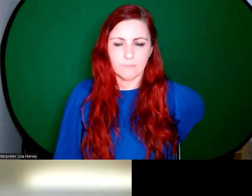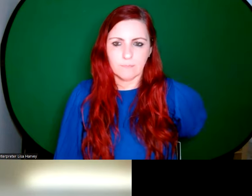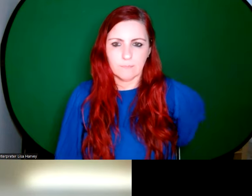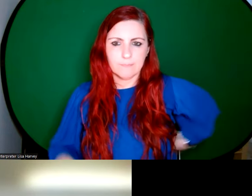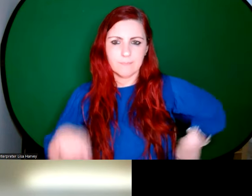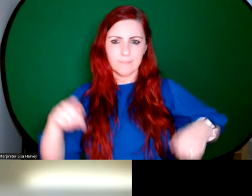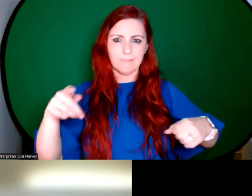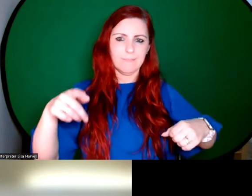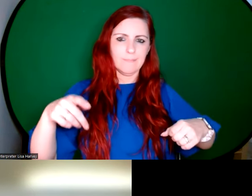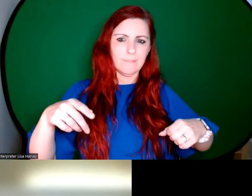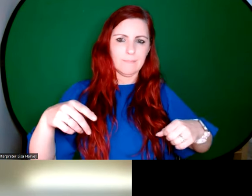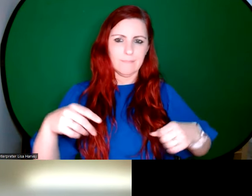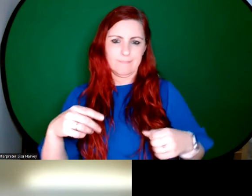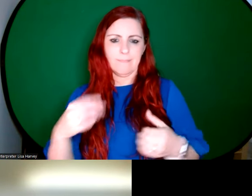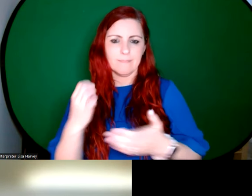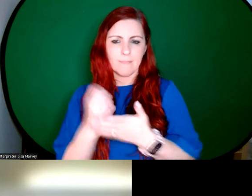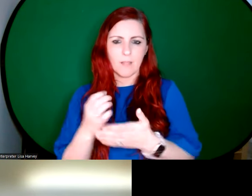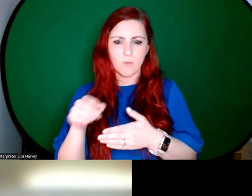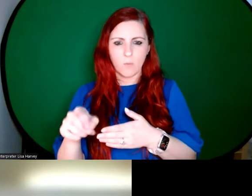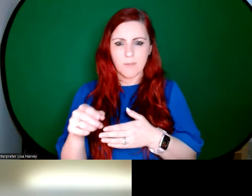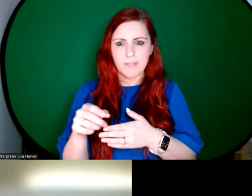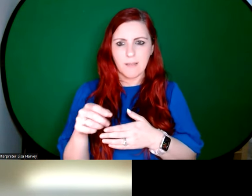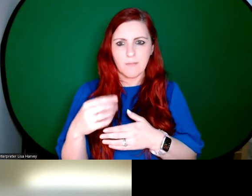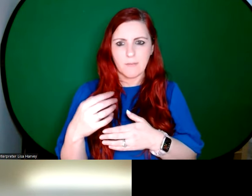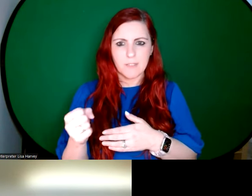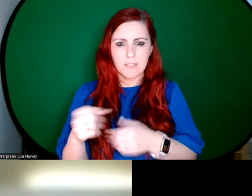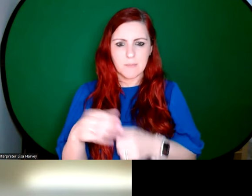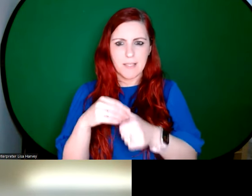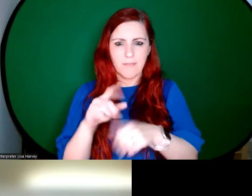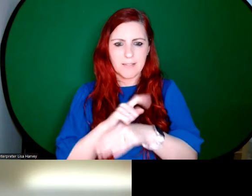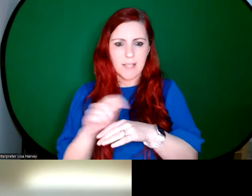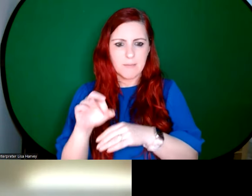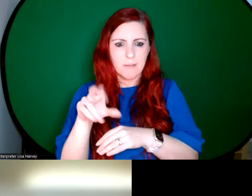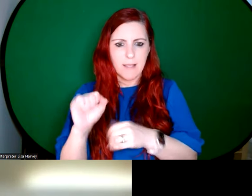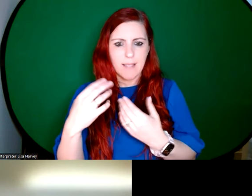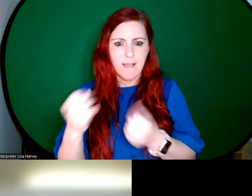usually because there were specific types of glass. That was, you know, kind of